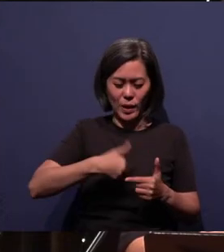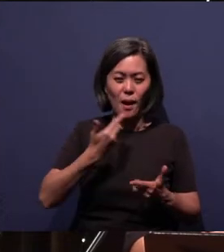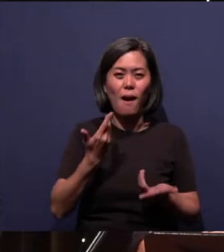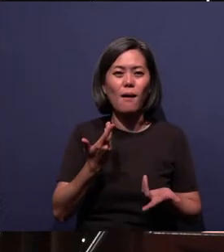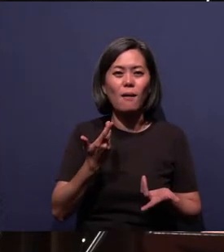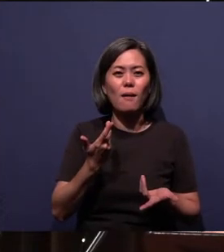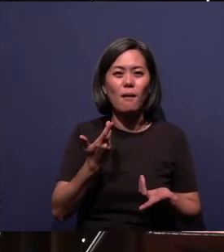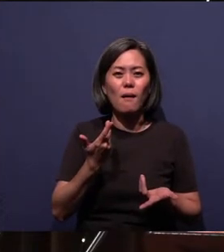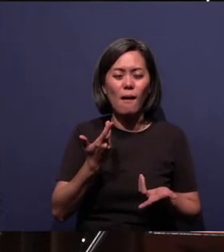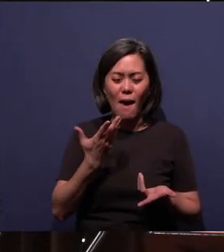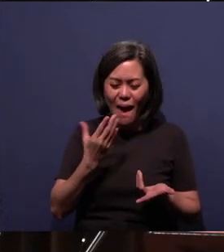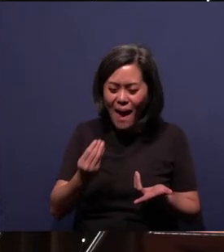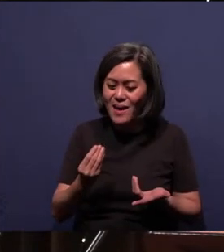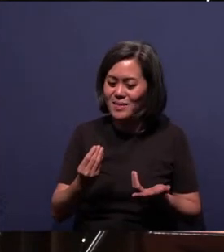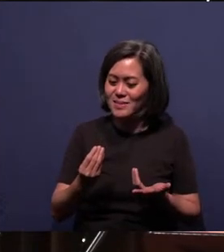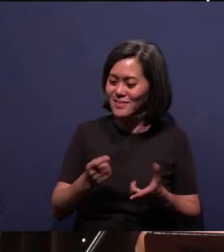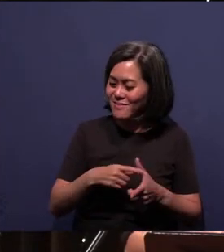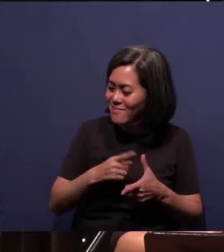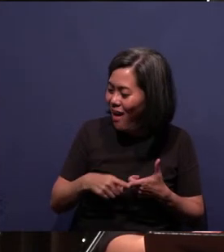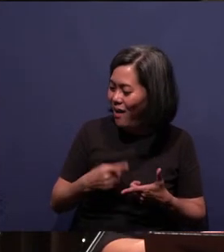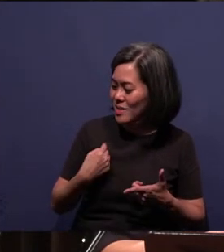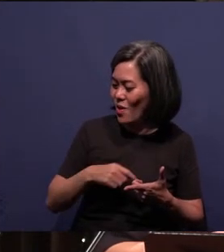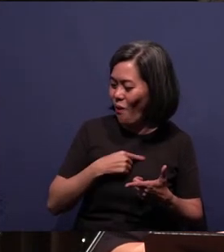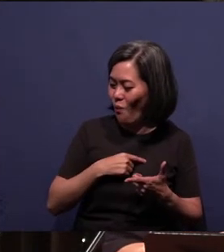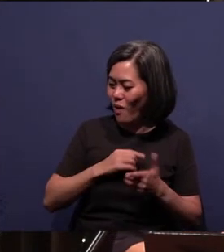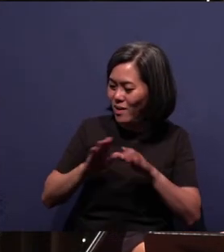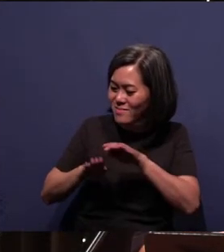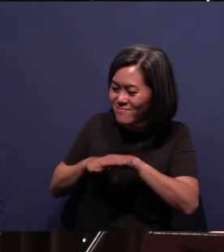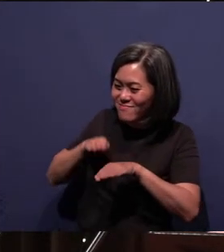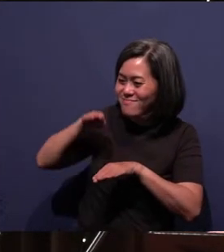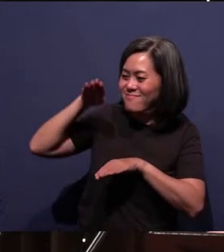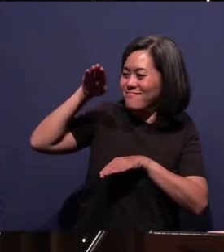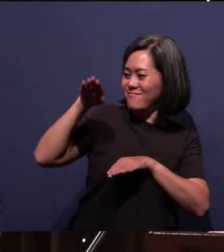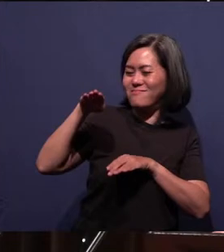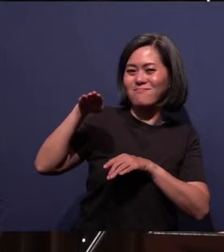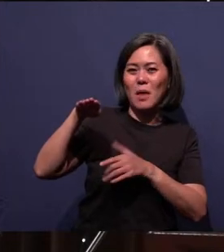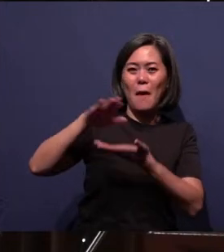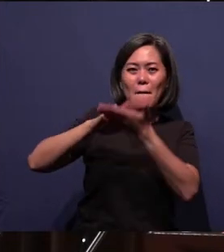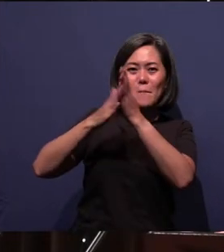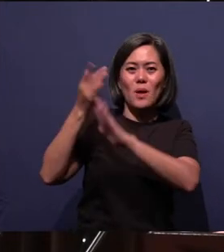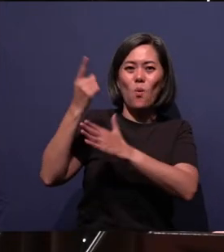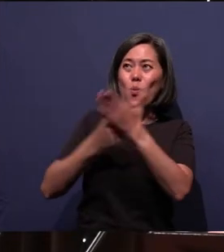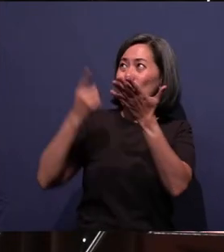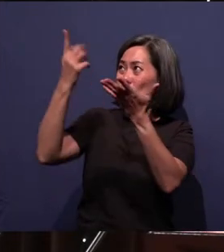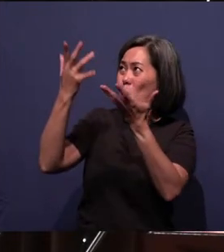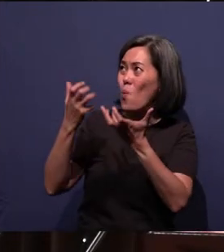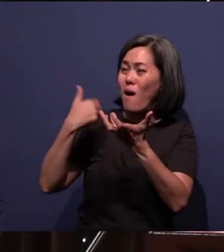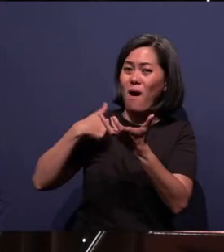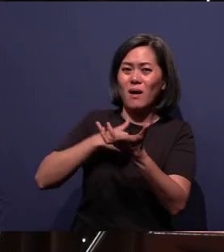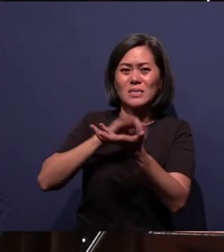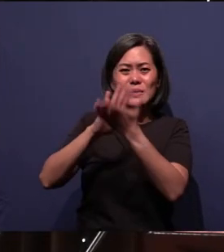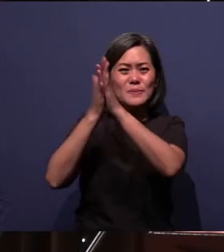And in so doing, we will step up to the plate and become what You want us to be -